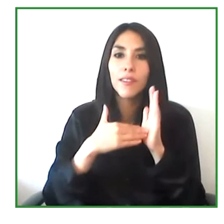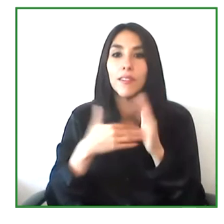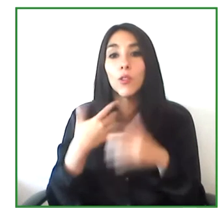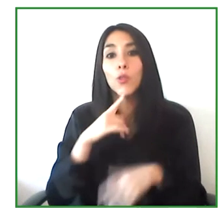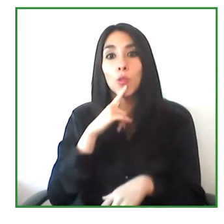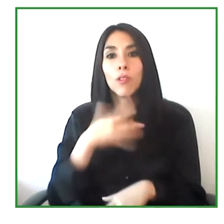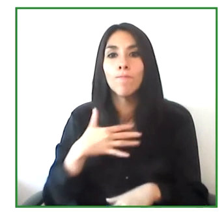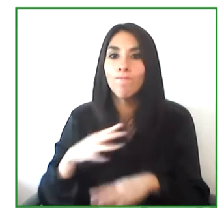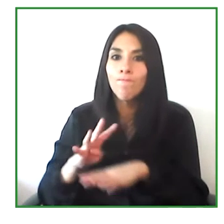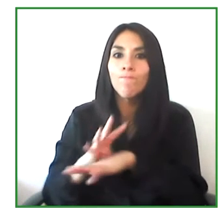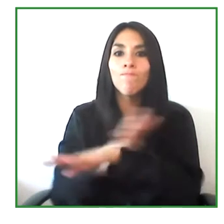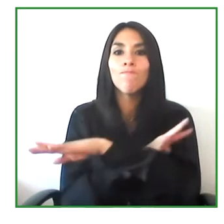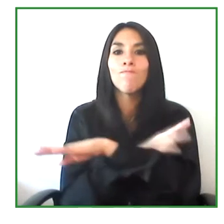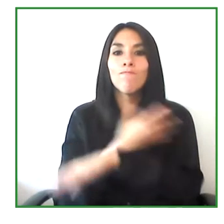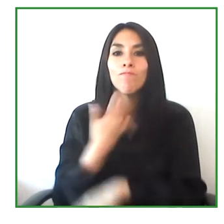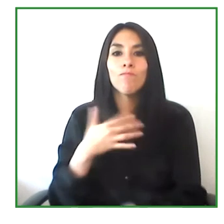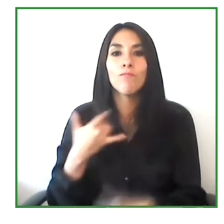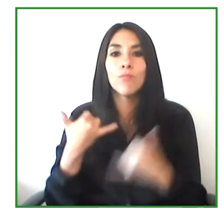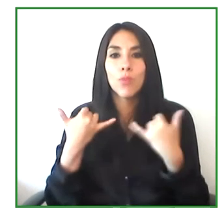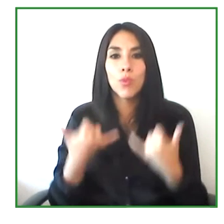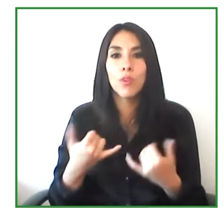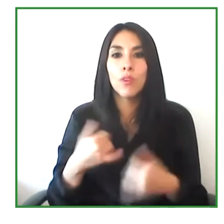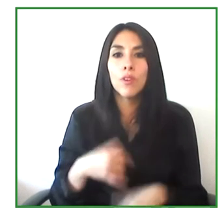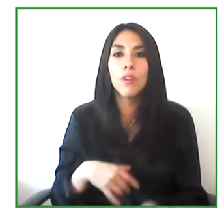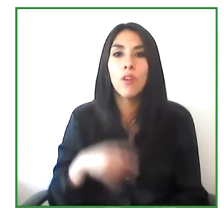for what we are going to see now with the three initiatives